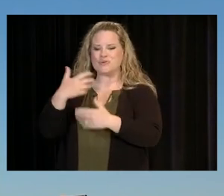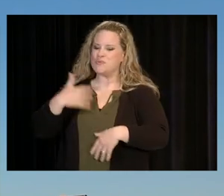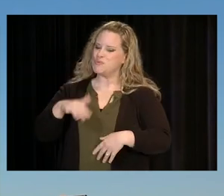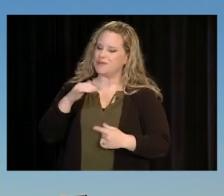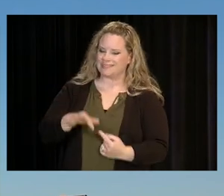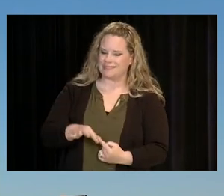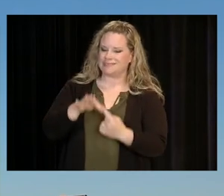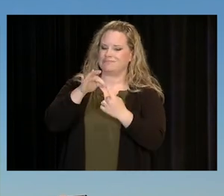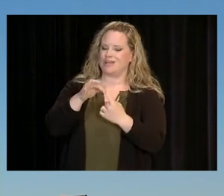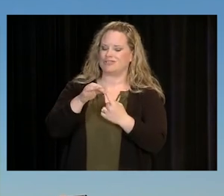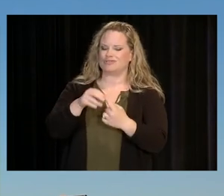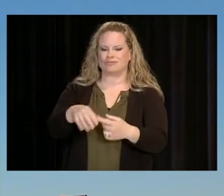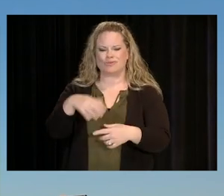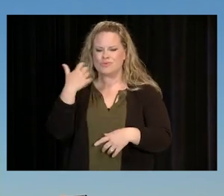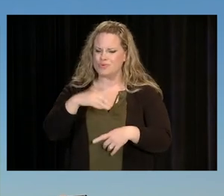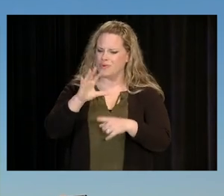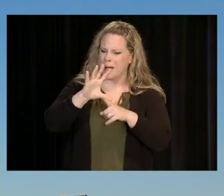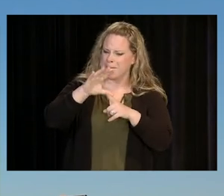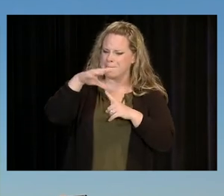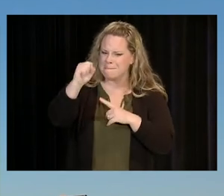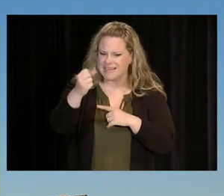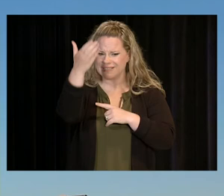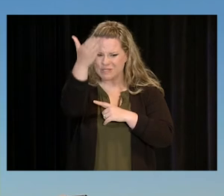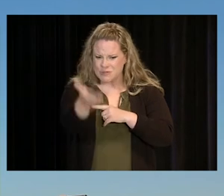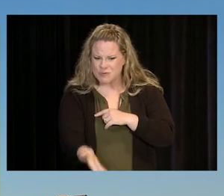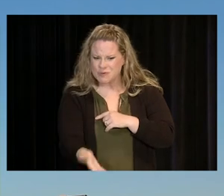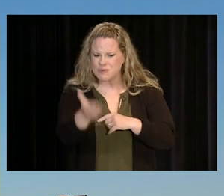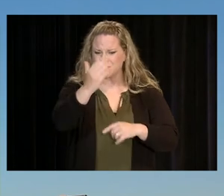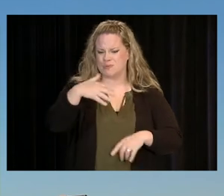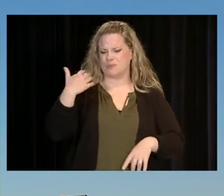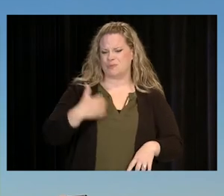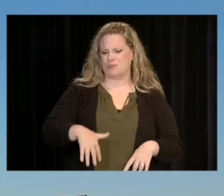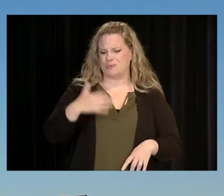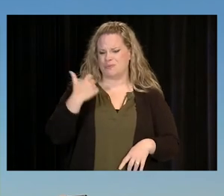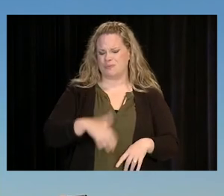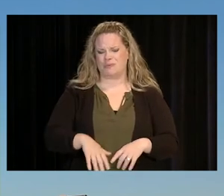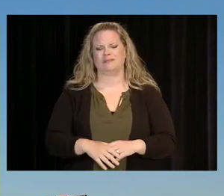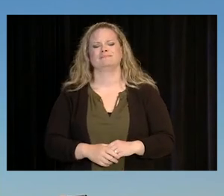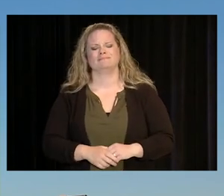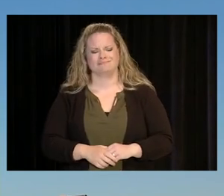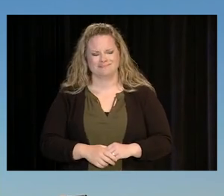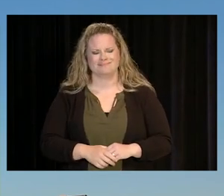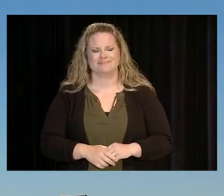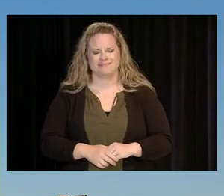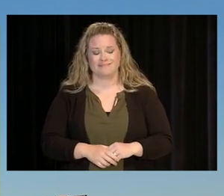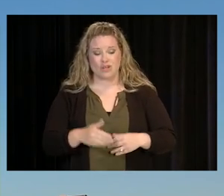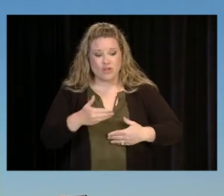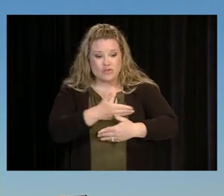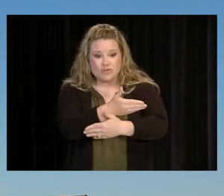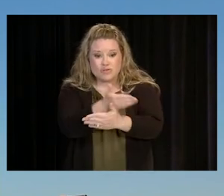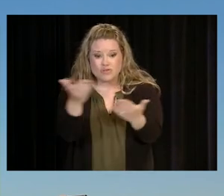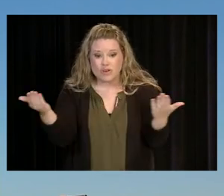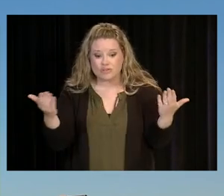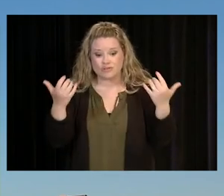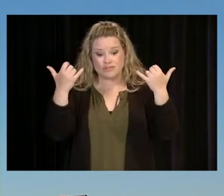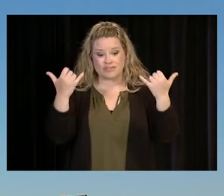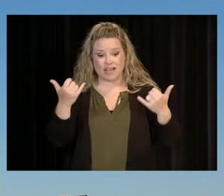AND AMAZING IS EXACTLY WHAT EACH AND EVERY ONE OF YOU ARE. THOSE OF YOU WHO HAVE ENTERED THE DALLAS COUNTY COMMUNITY